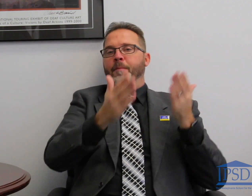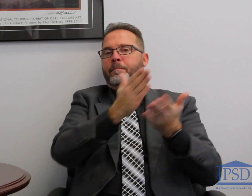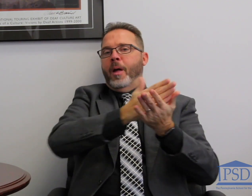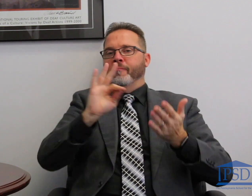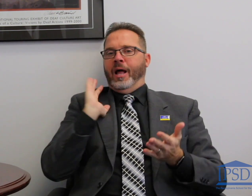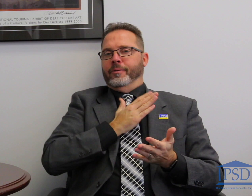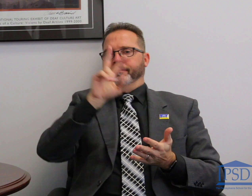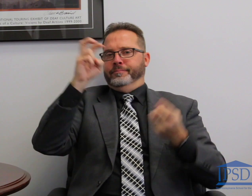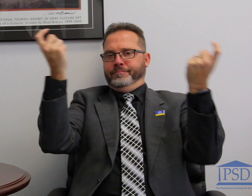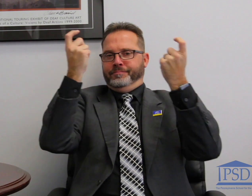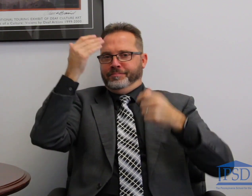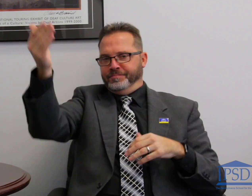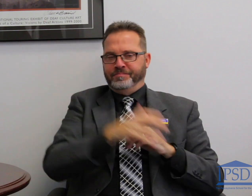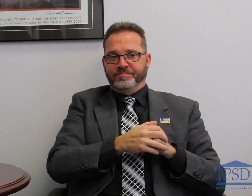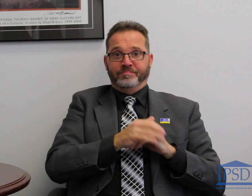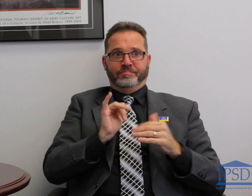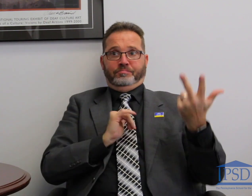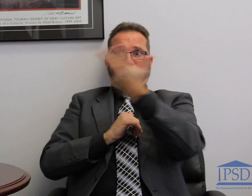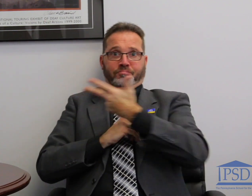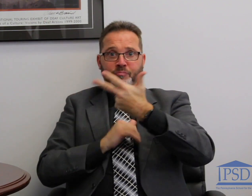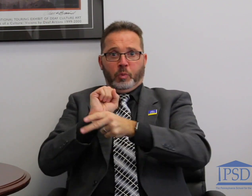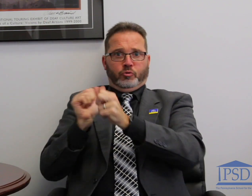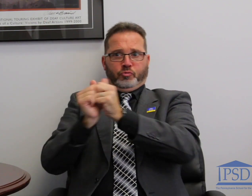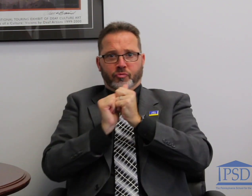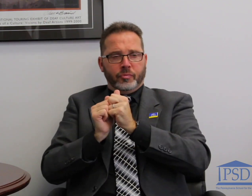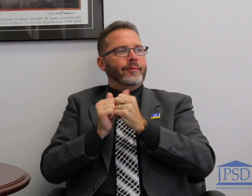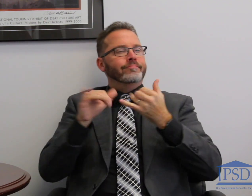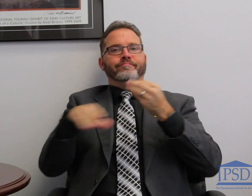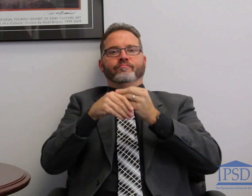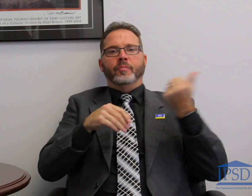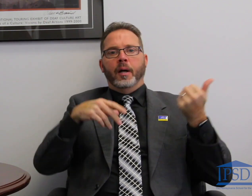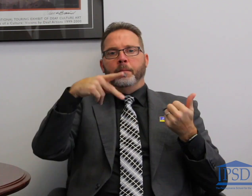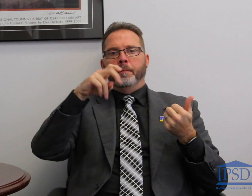about our current campus prior to when we took over the property in 1980s.